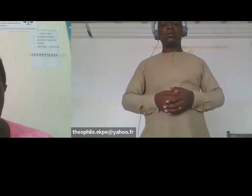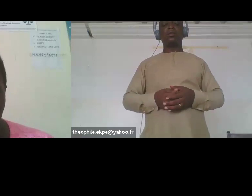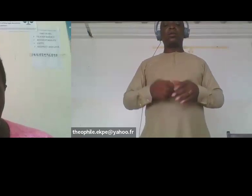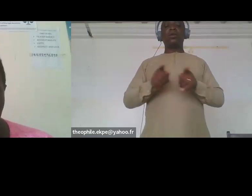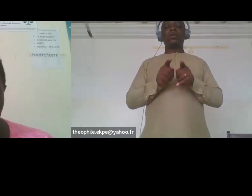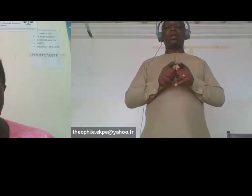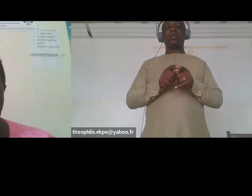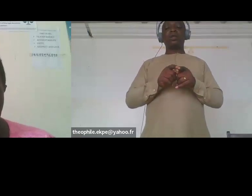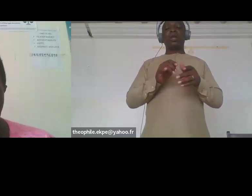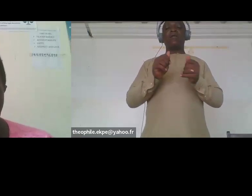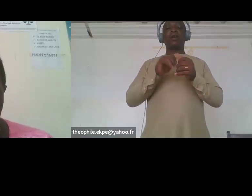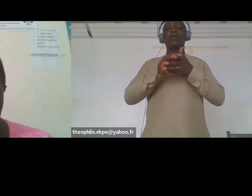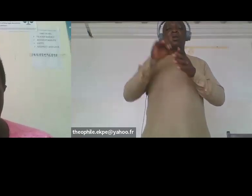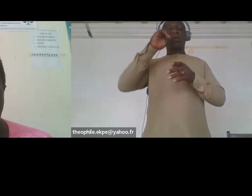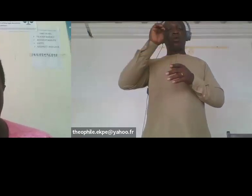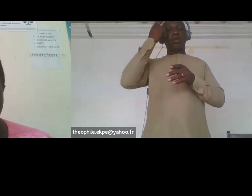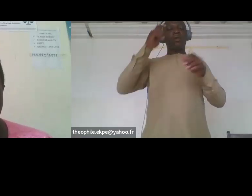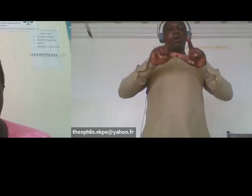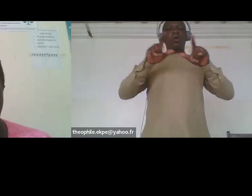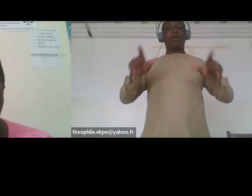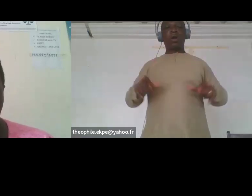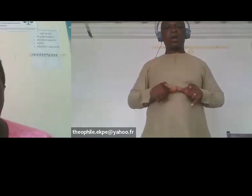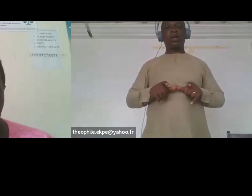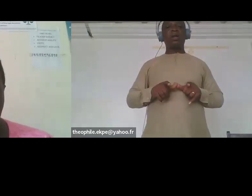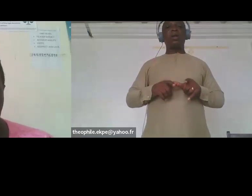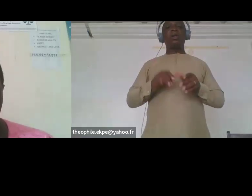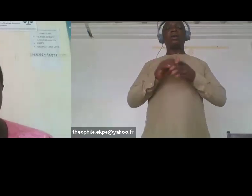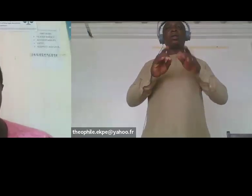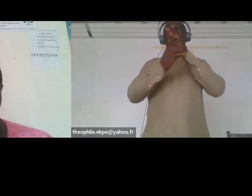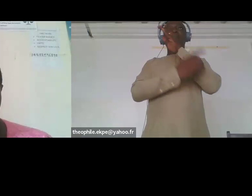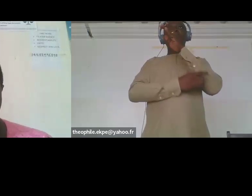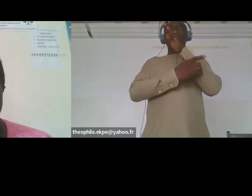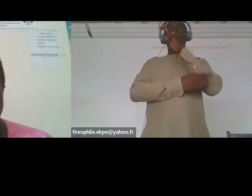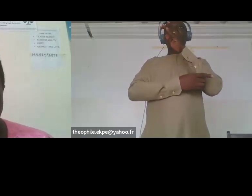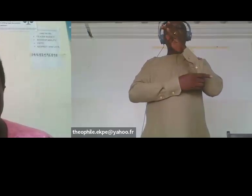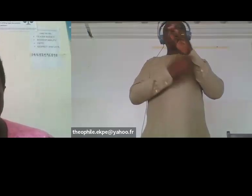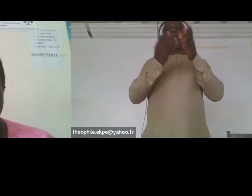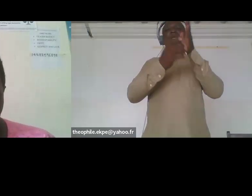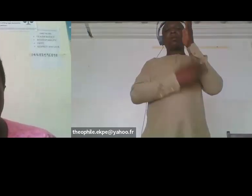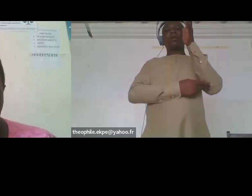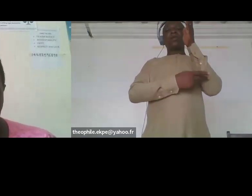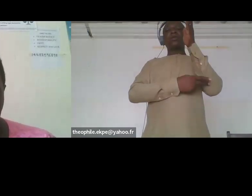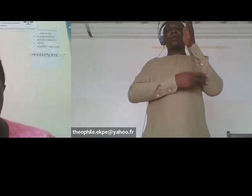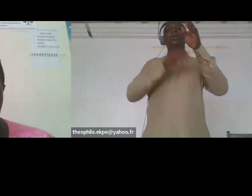district and sub counties level those levels have been targeted as they are in